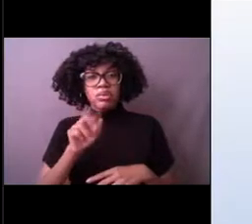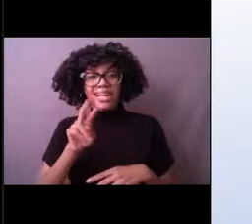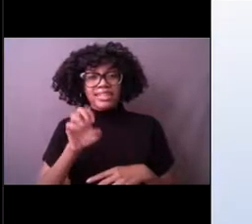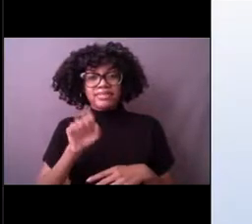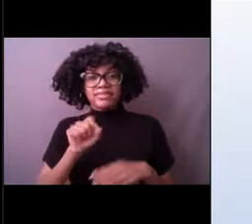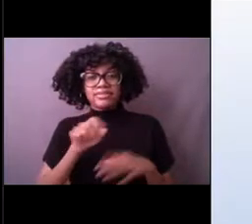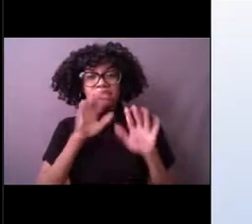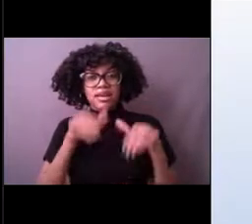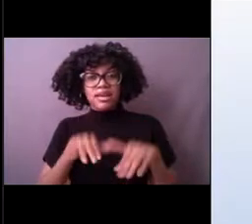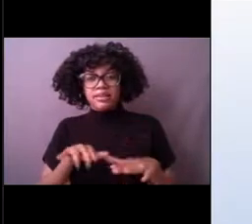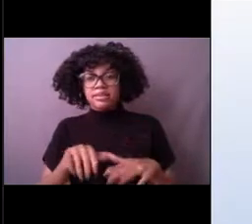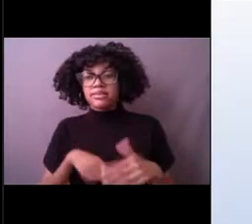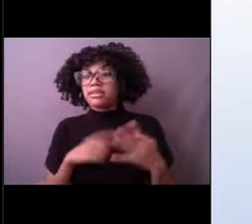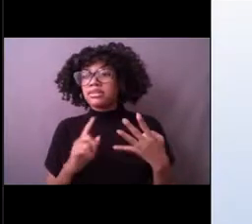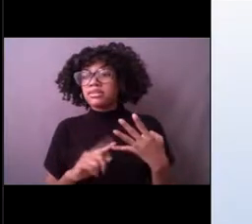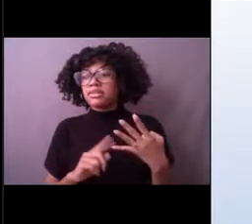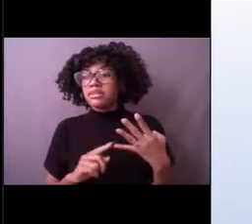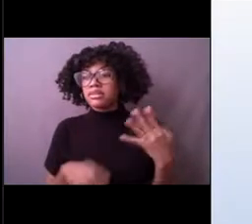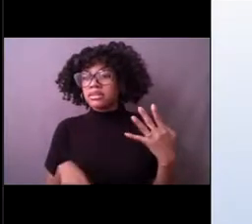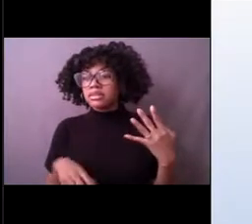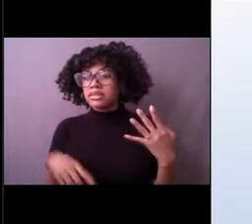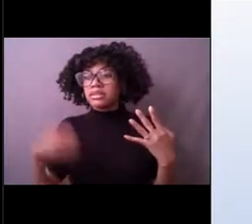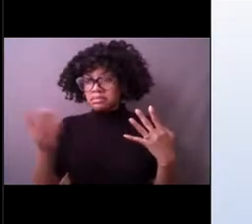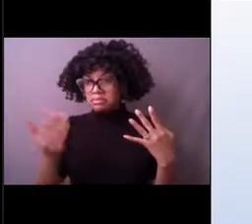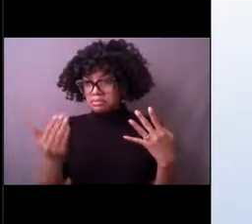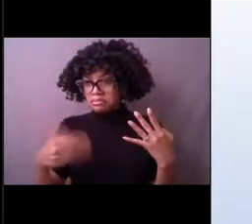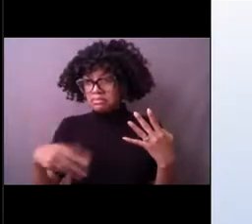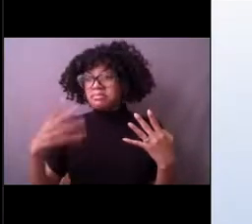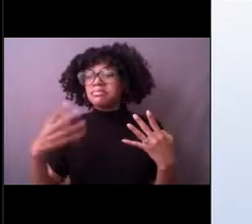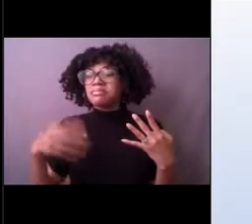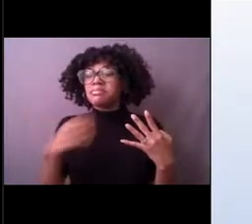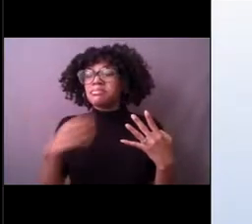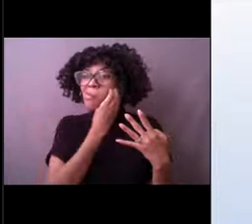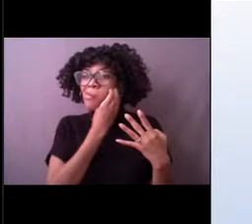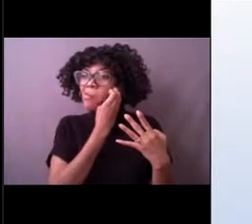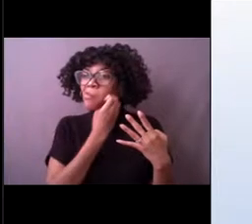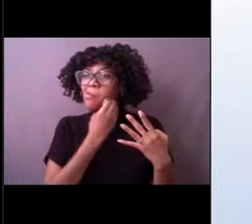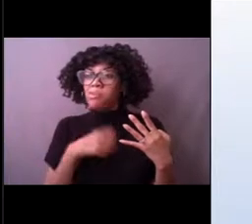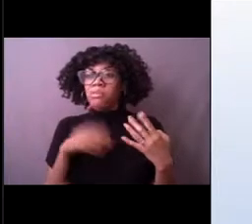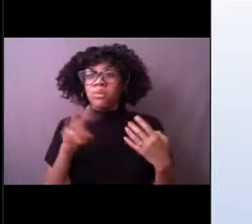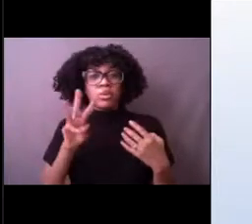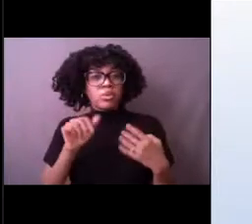What else do we have here? Keep them coming. "Wave height," says Reina.